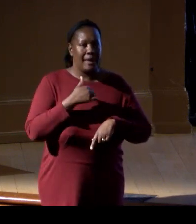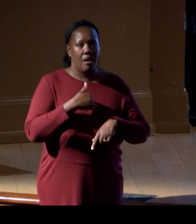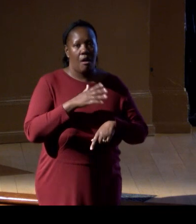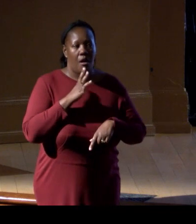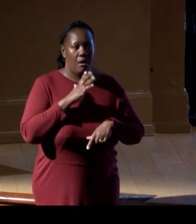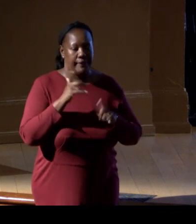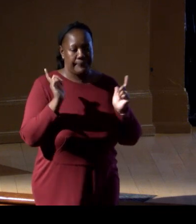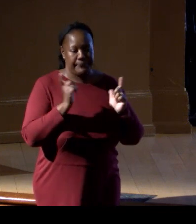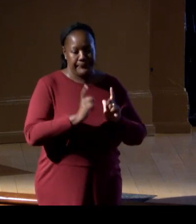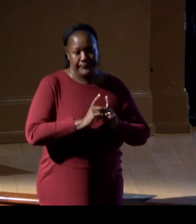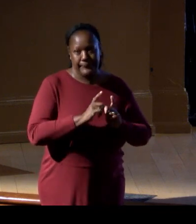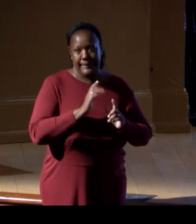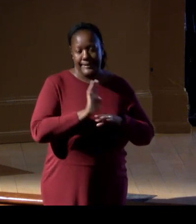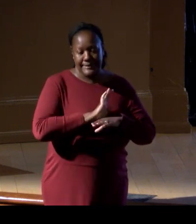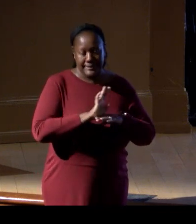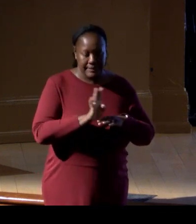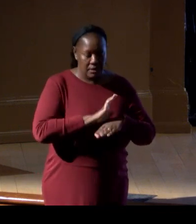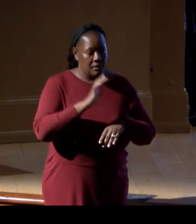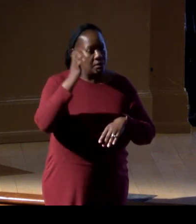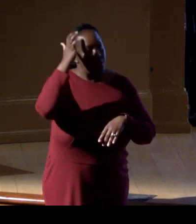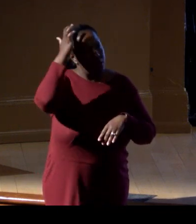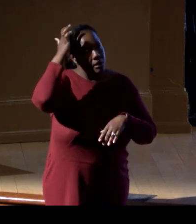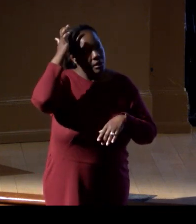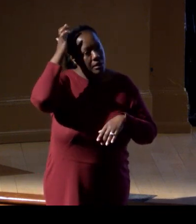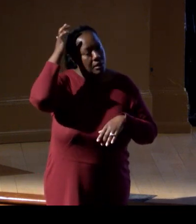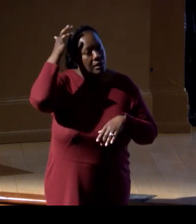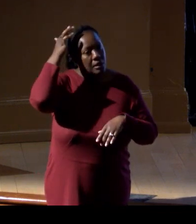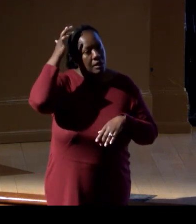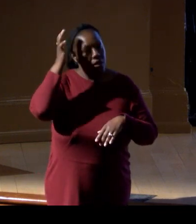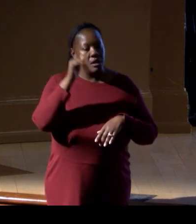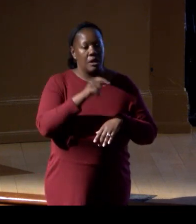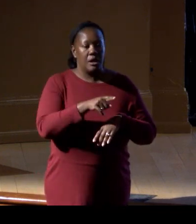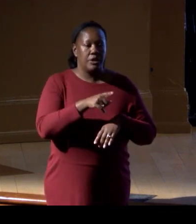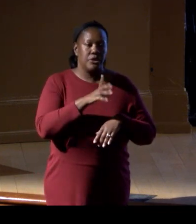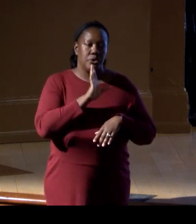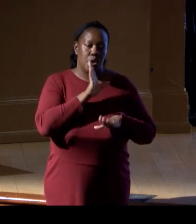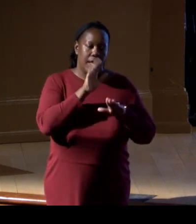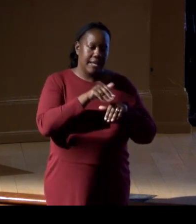Rodney spoke a bit about that in terms of the Bureau of Ocean Energy Management